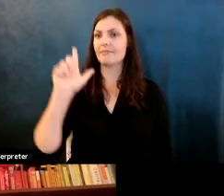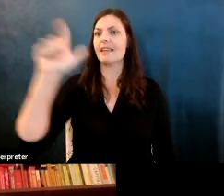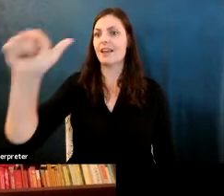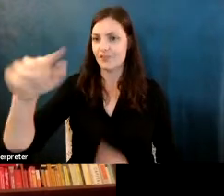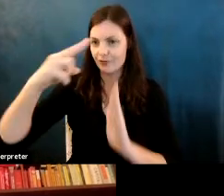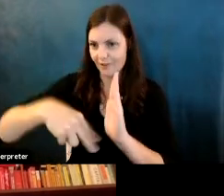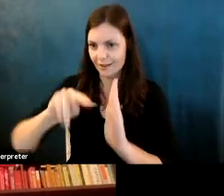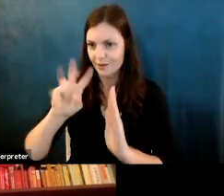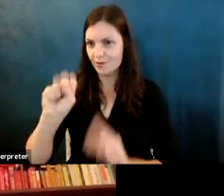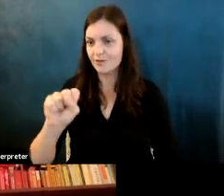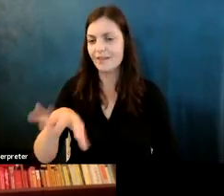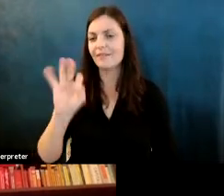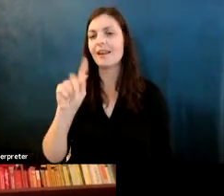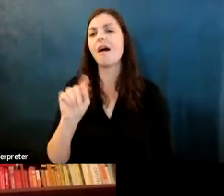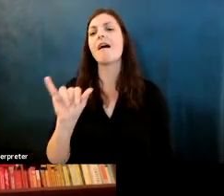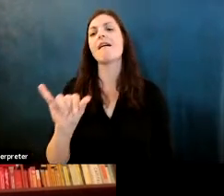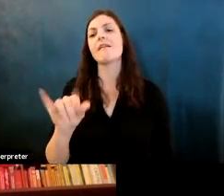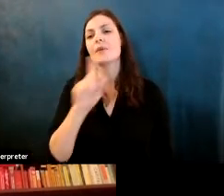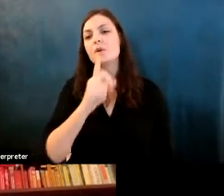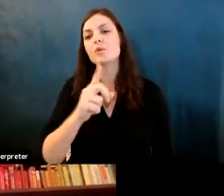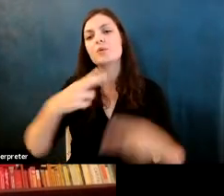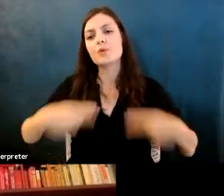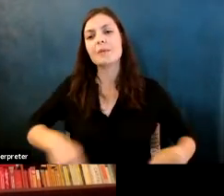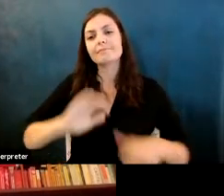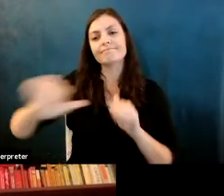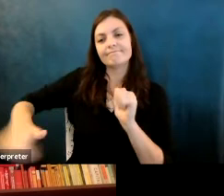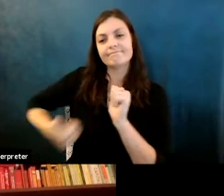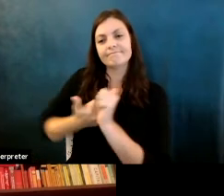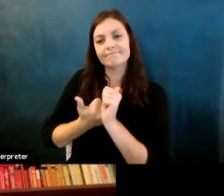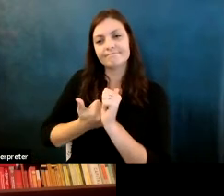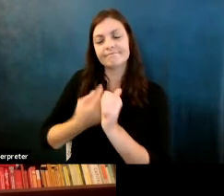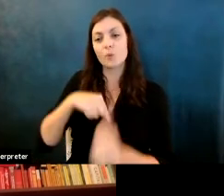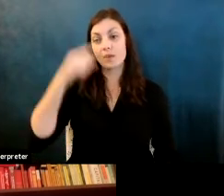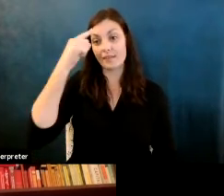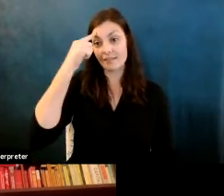Martin Wattenberg: Apparently there were in fact humans backing what we thought was a piece of Ai.